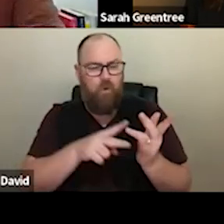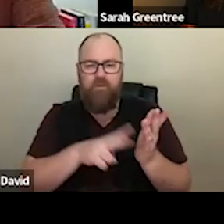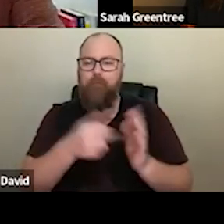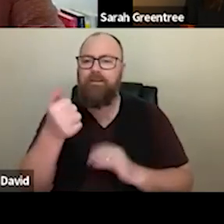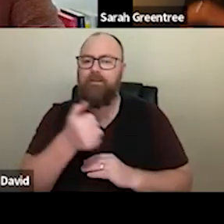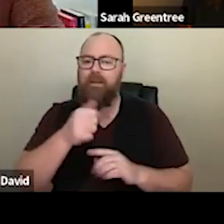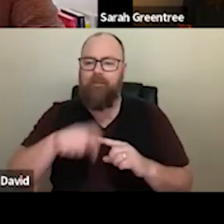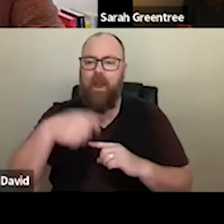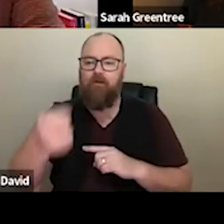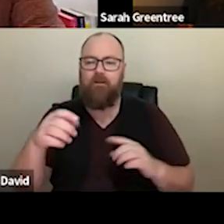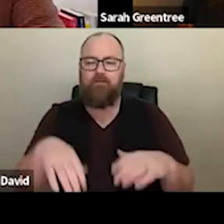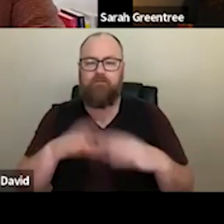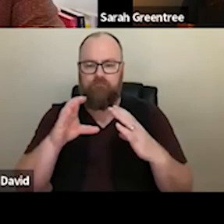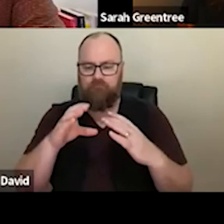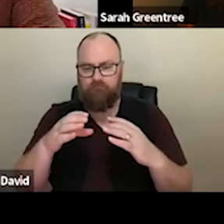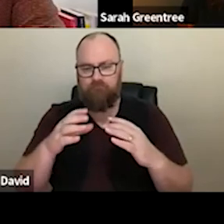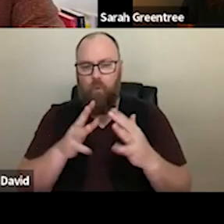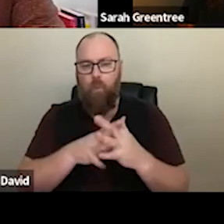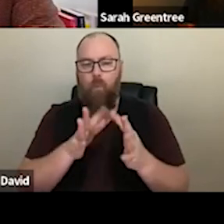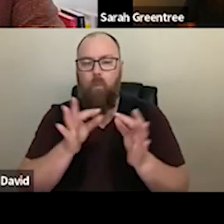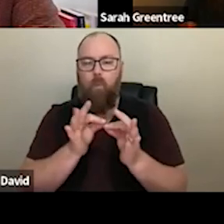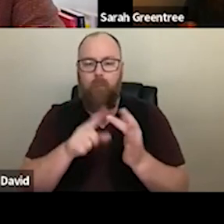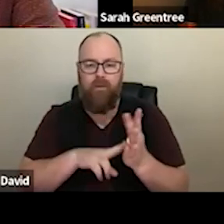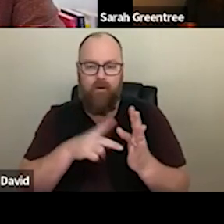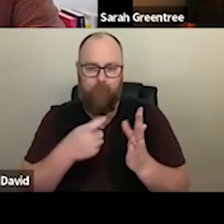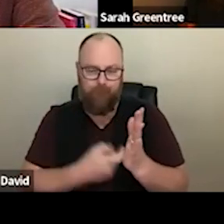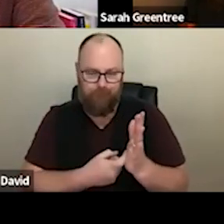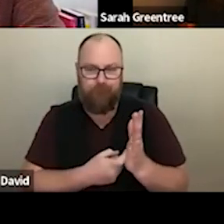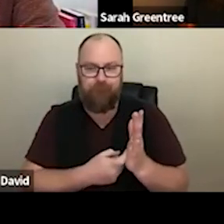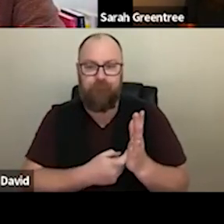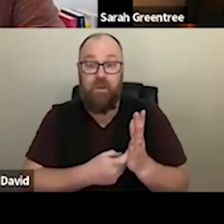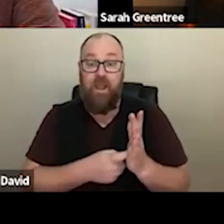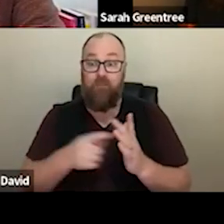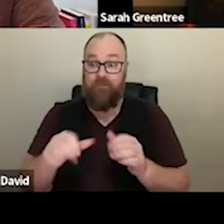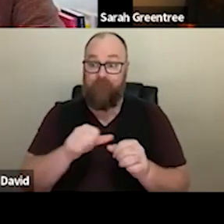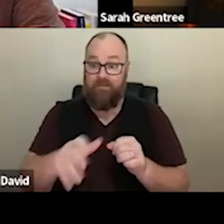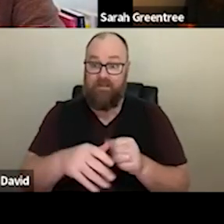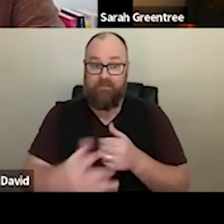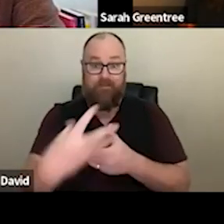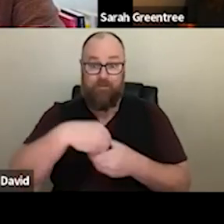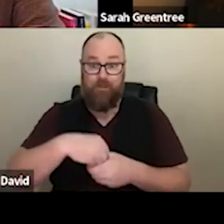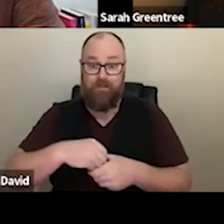the sixteenth, and we're given the given, the fantastic participation. it is November 16. And given the fantastic participation today we must sort of look at a few of additional ones over the few